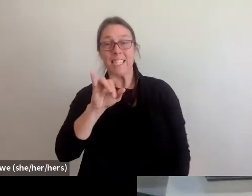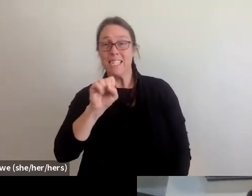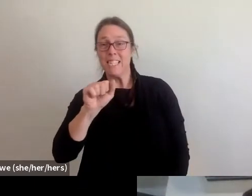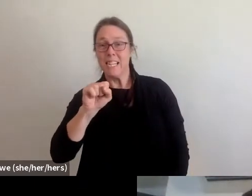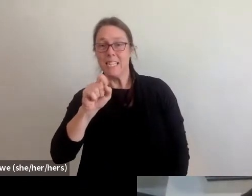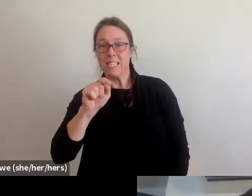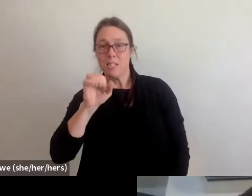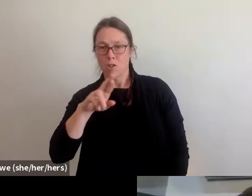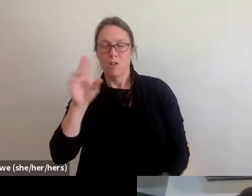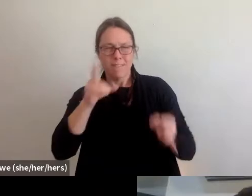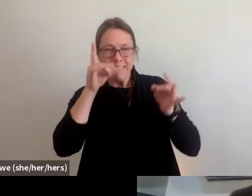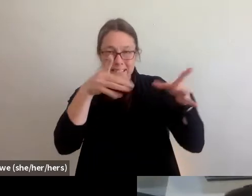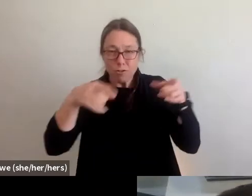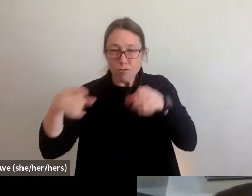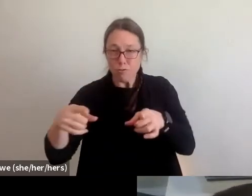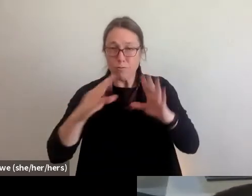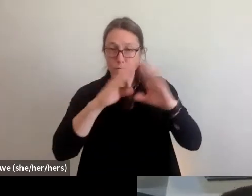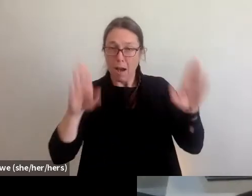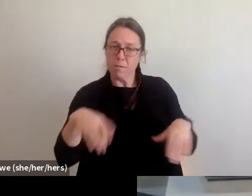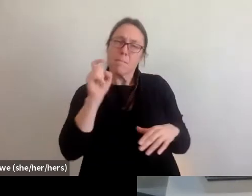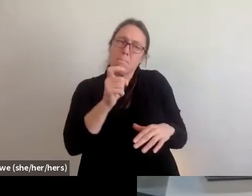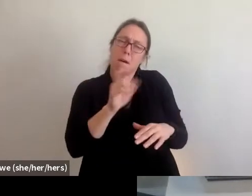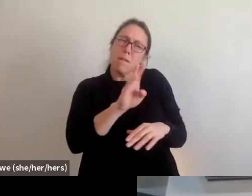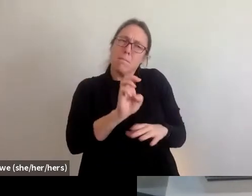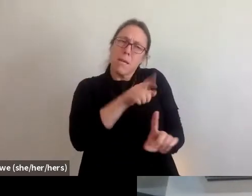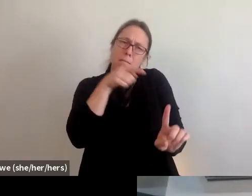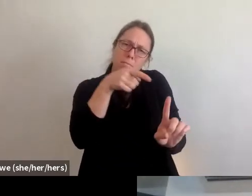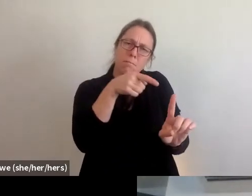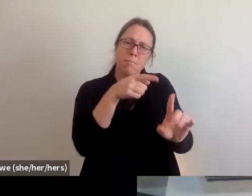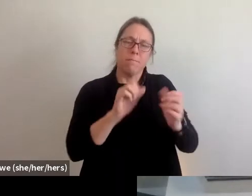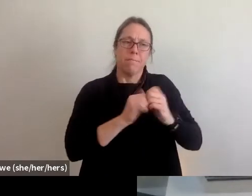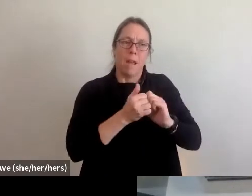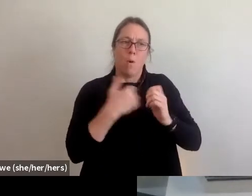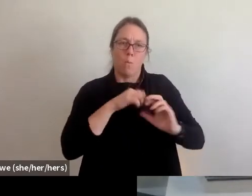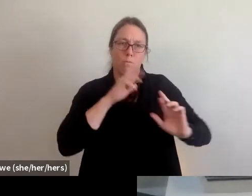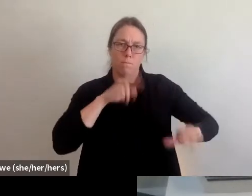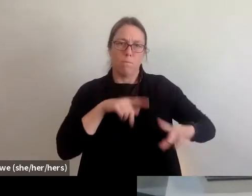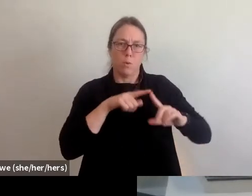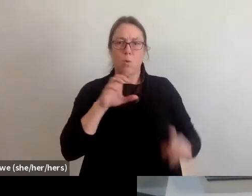a central part of how we as a country respond to climate disasters.